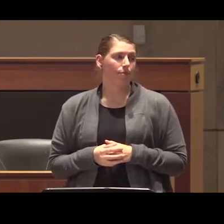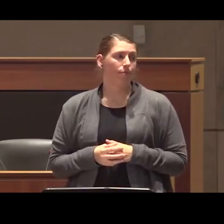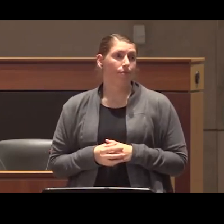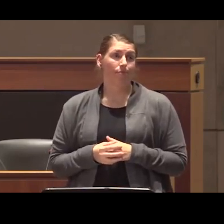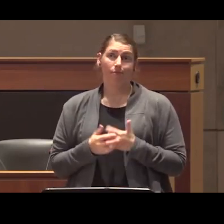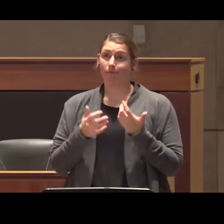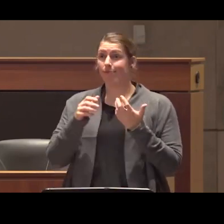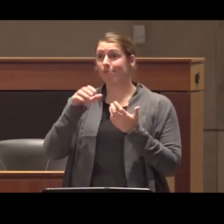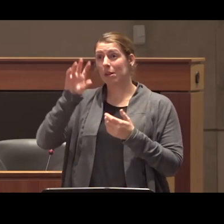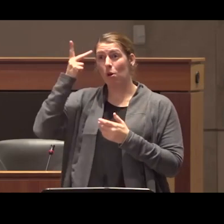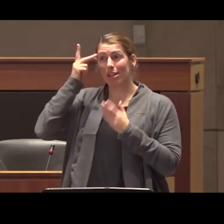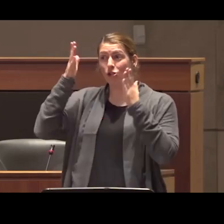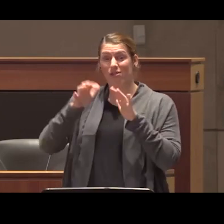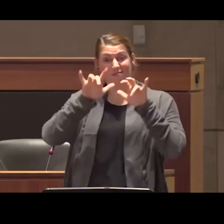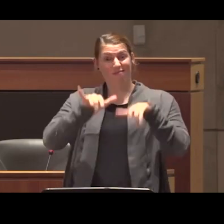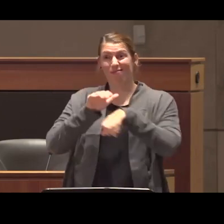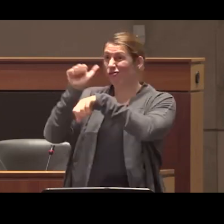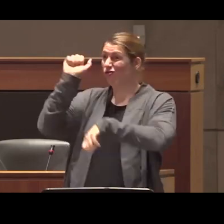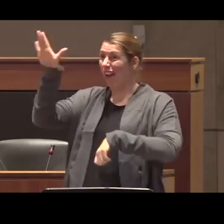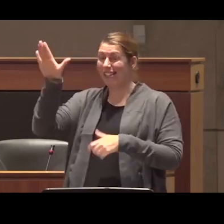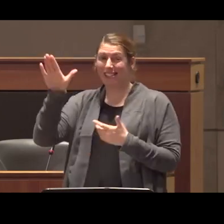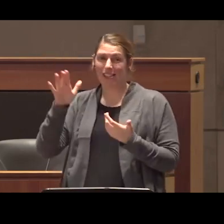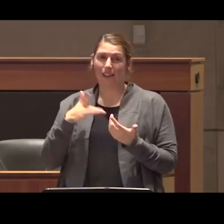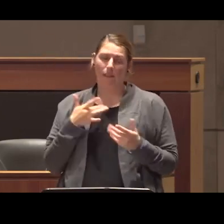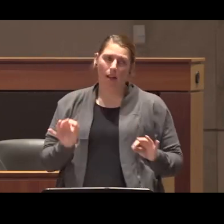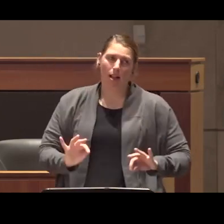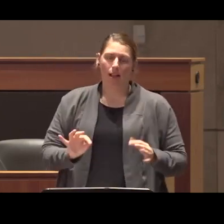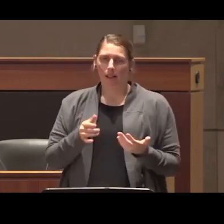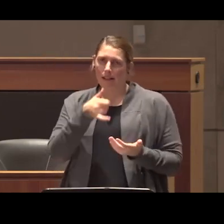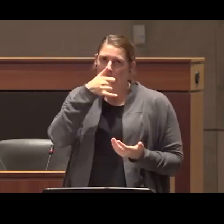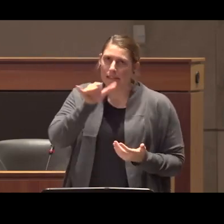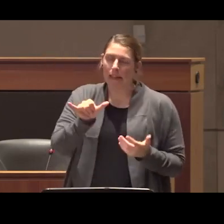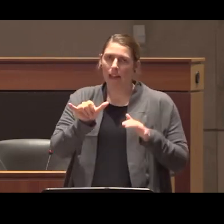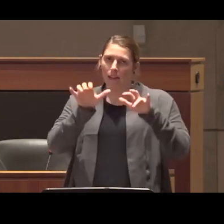to your politicians that feels almost futile and silly to say particularly given the current